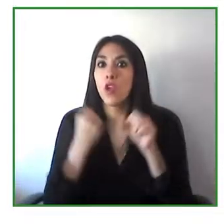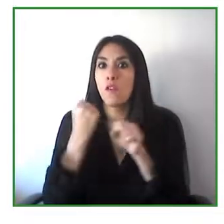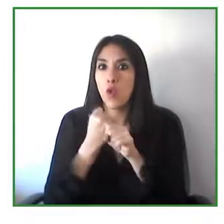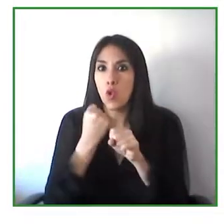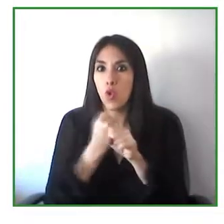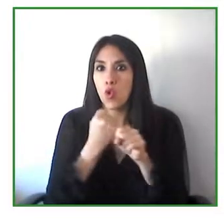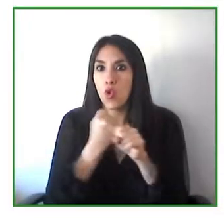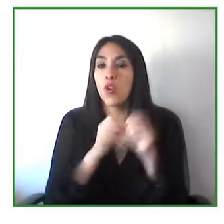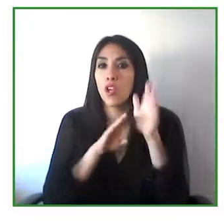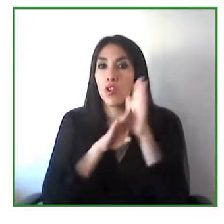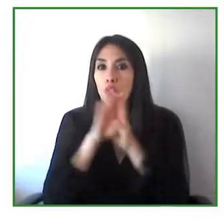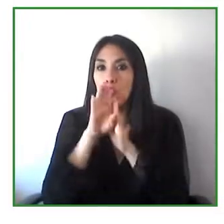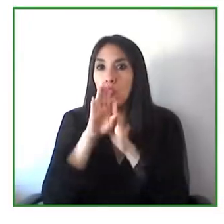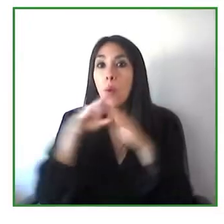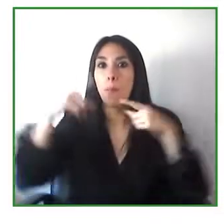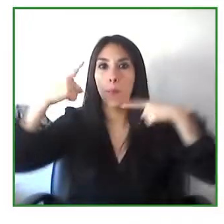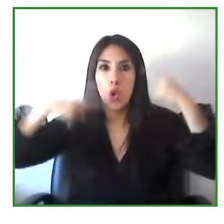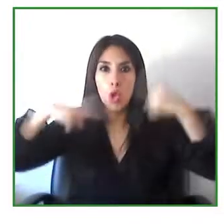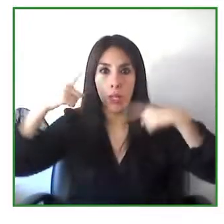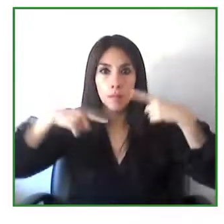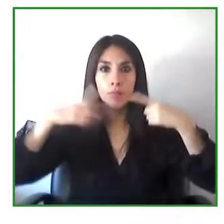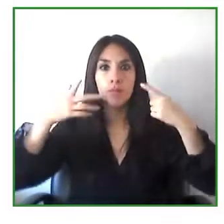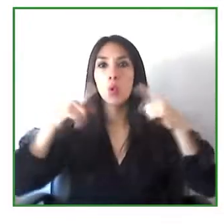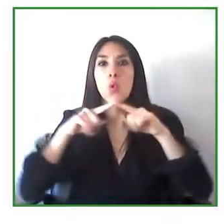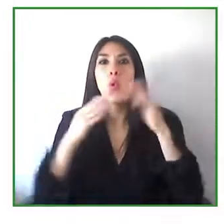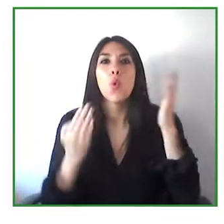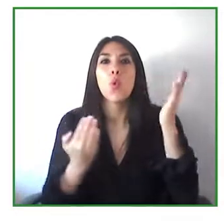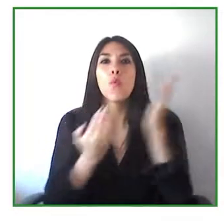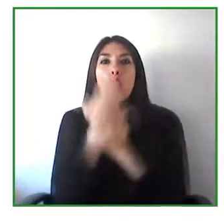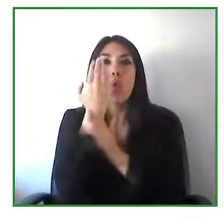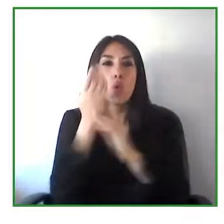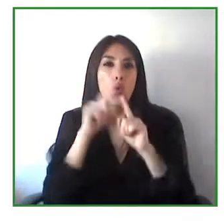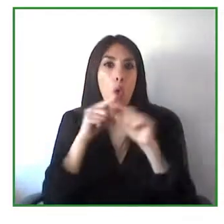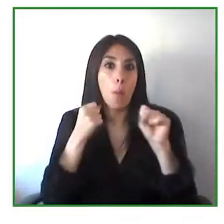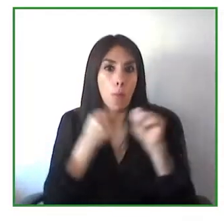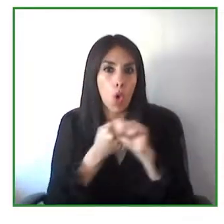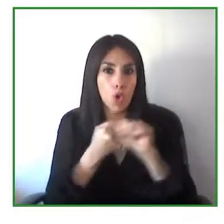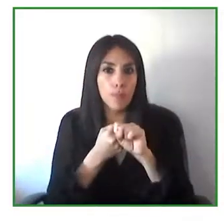in digital interfaces and that includes you know mobile phones,